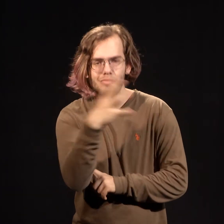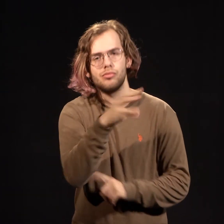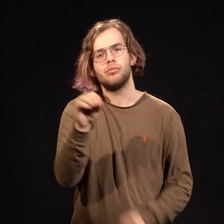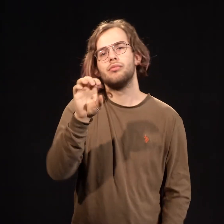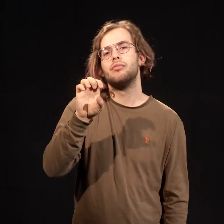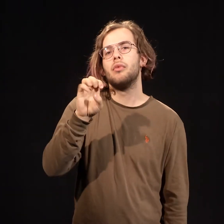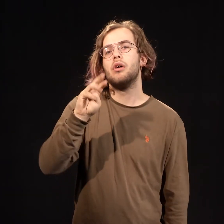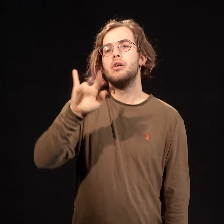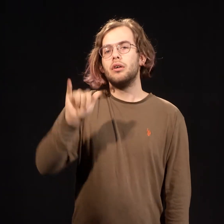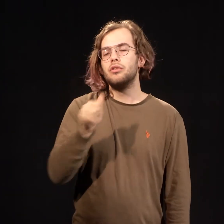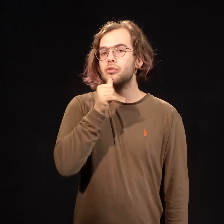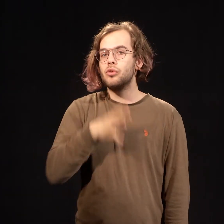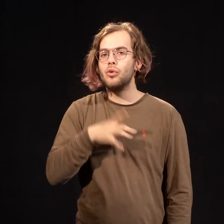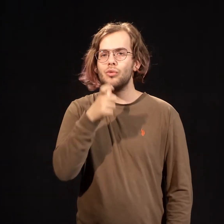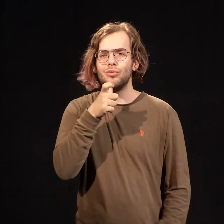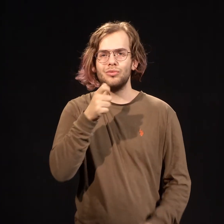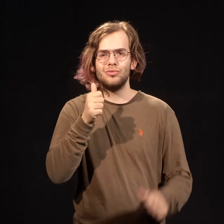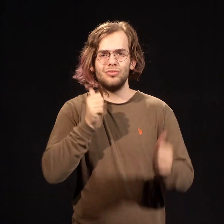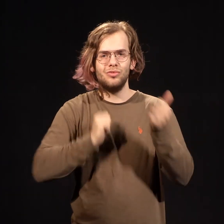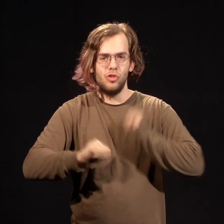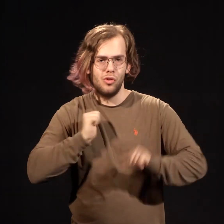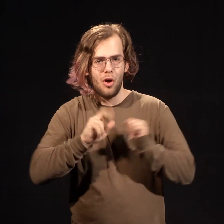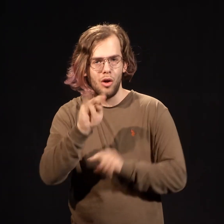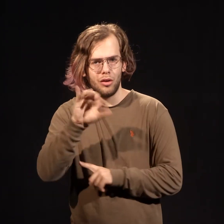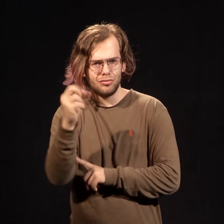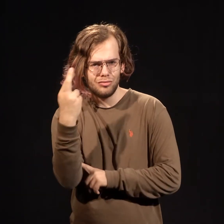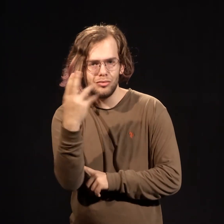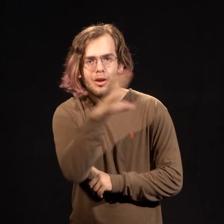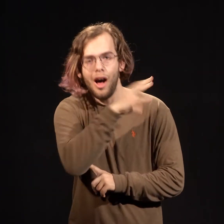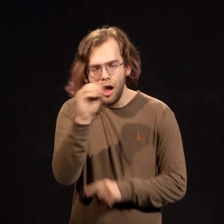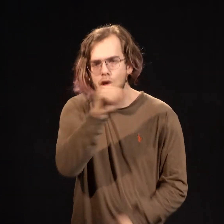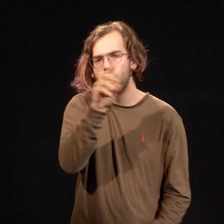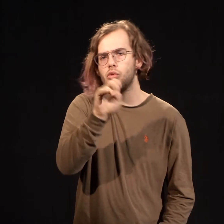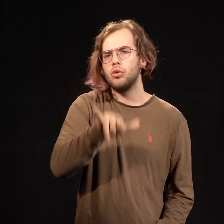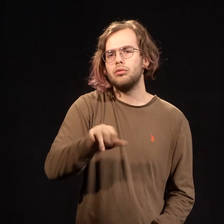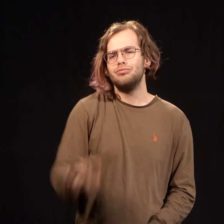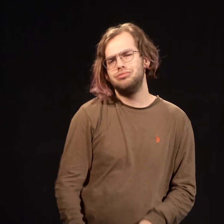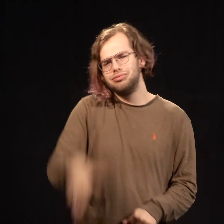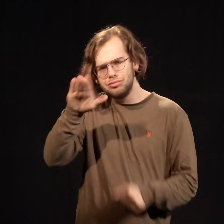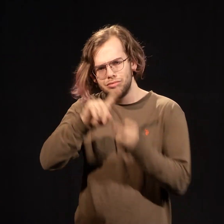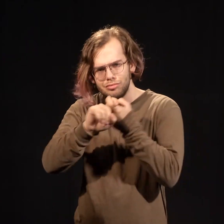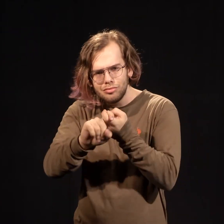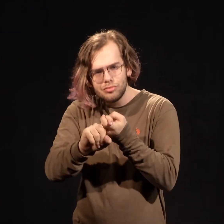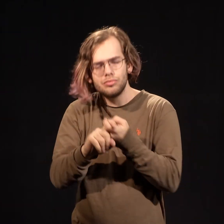And, Emily, a woman who plays Nico's best friend and Zoey's childhood friend.